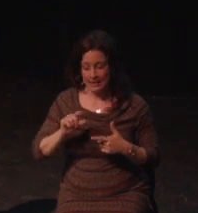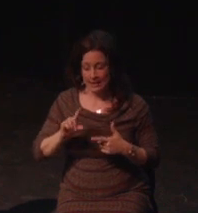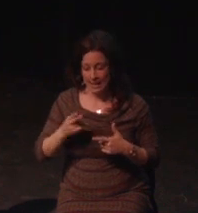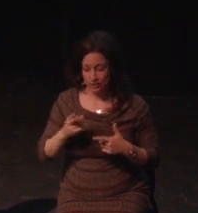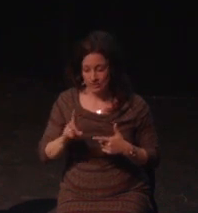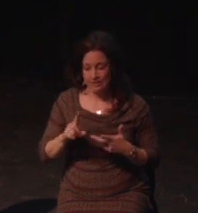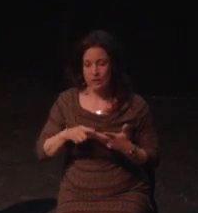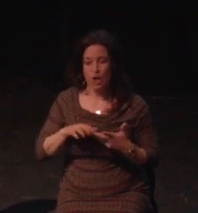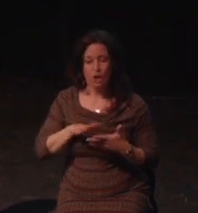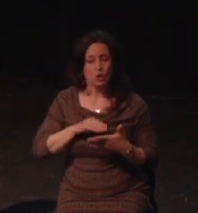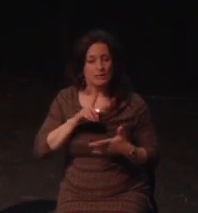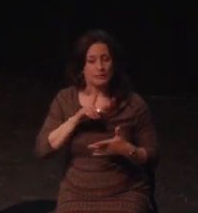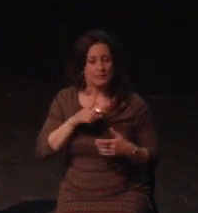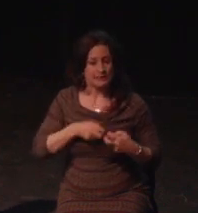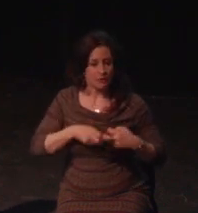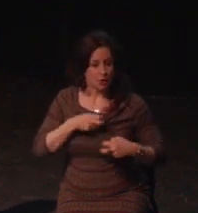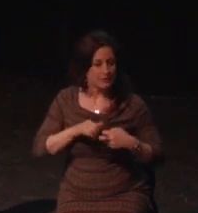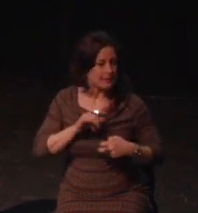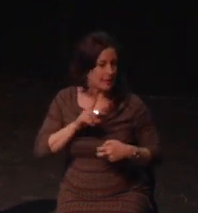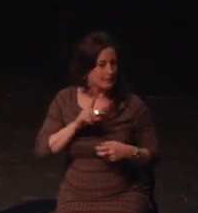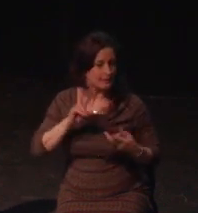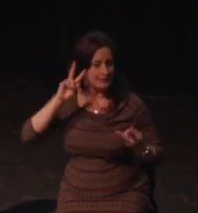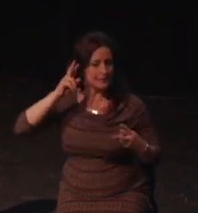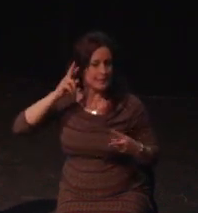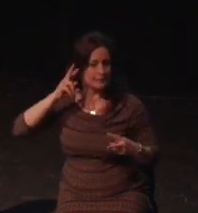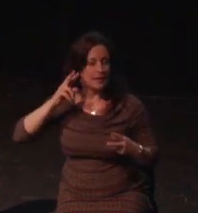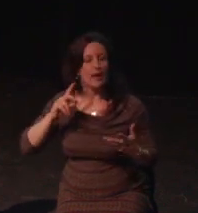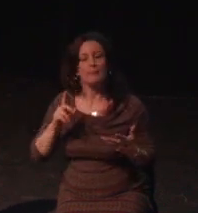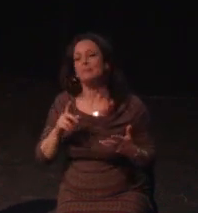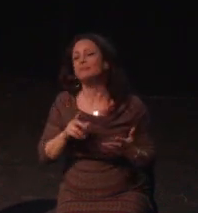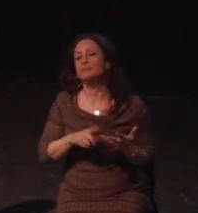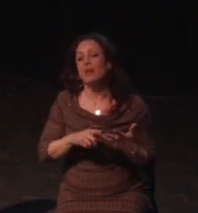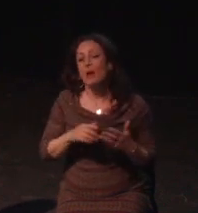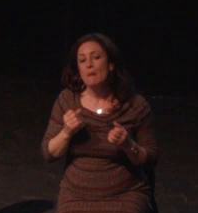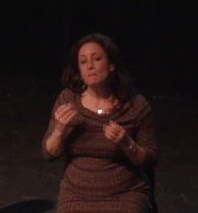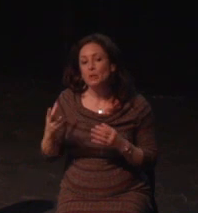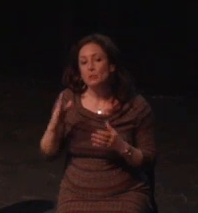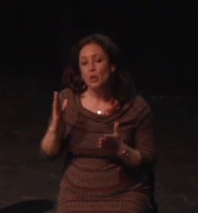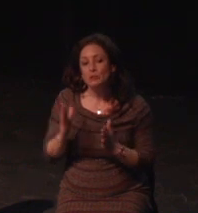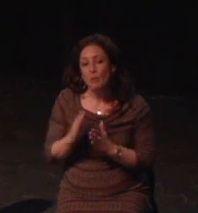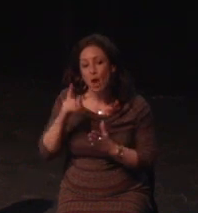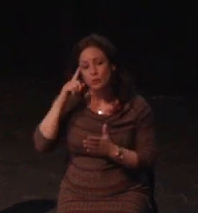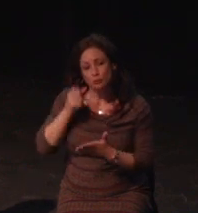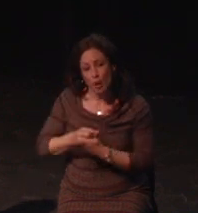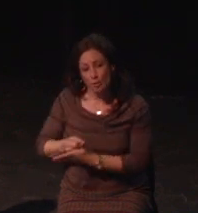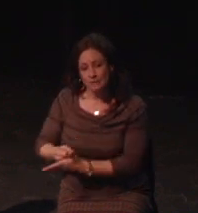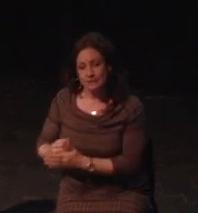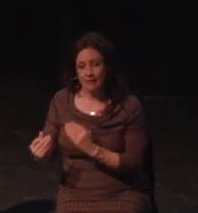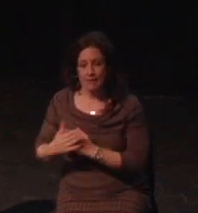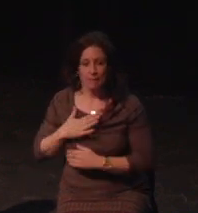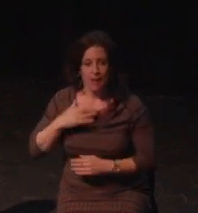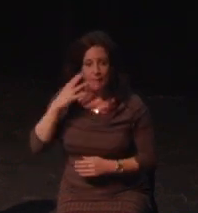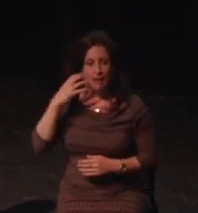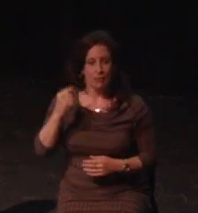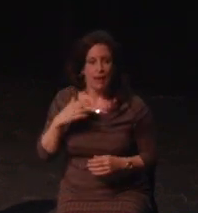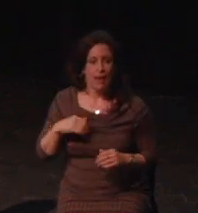hospital stays, losing friends, communities, a lot of what made me me, after my stroke my disabilities progress very quickly.